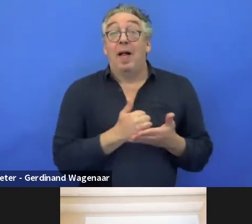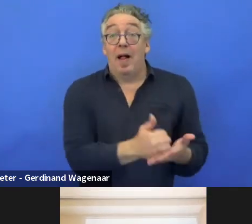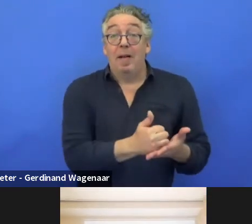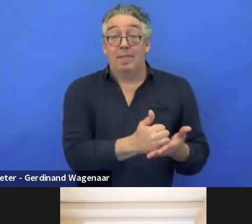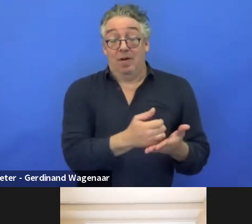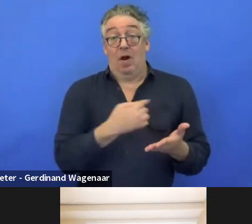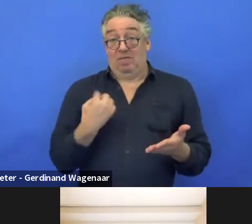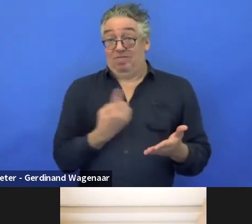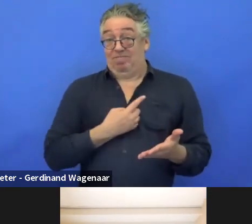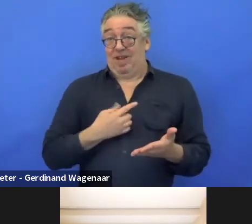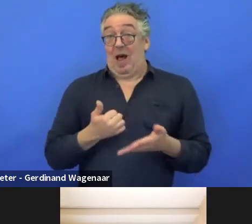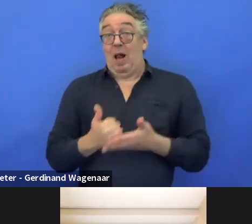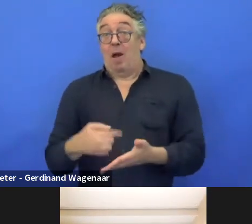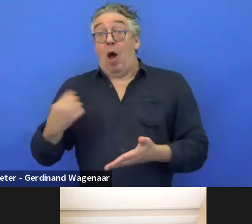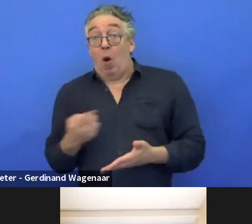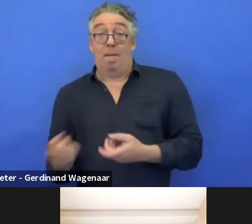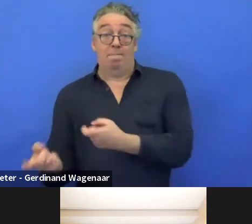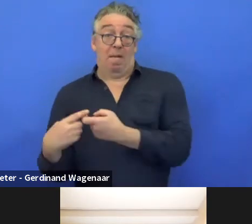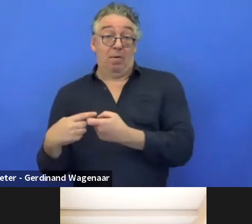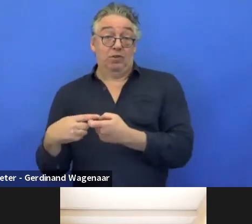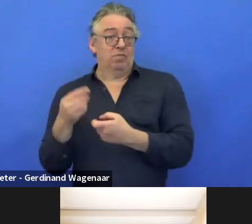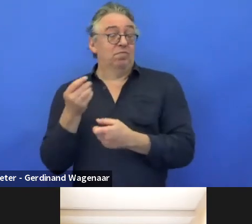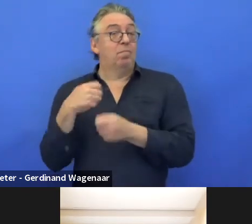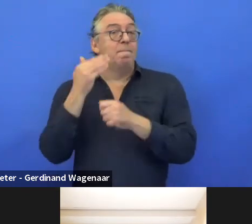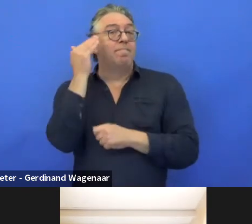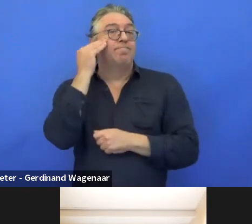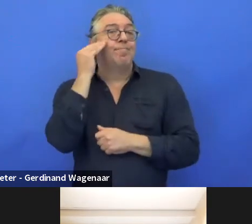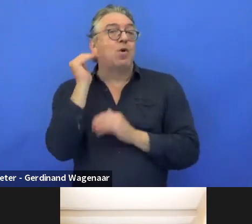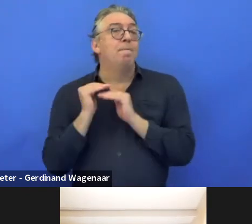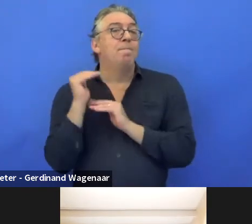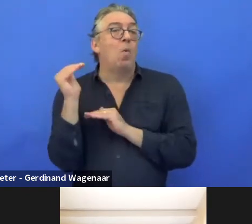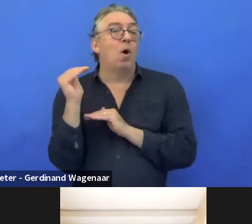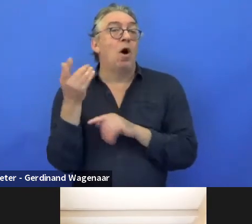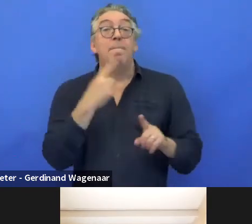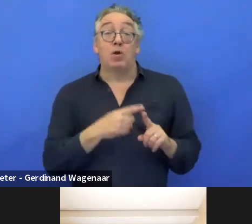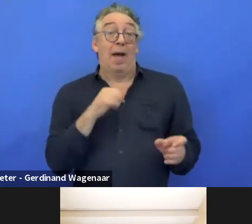It's also the opportunity to witness the latest development in fixed fields.